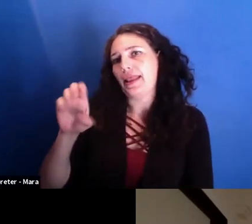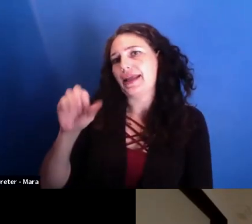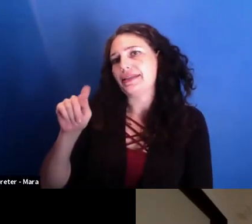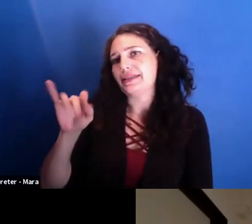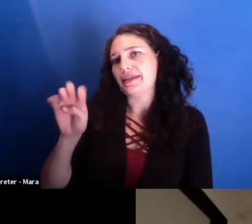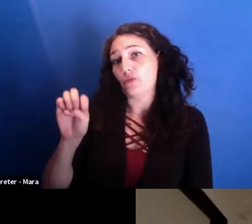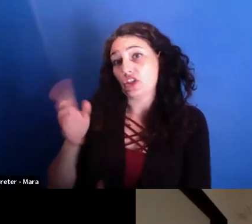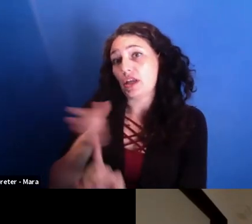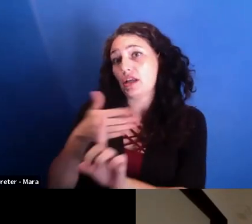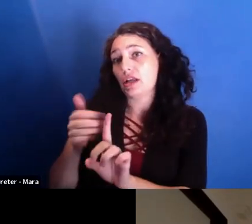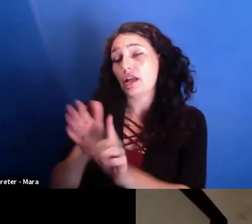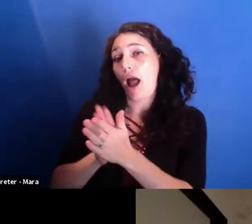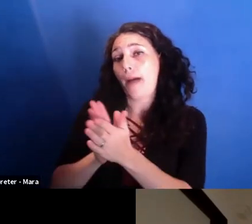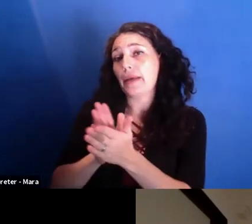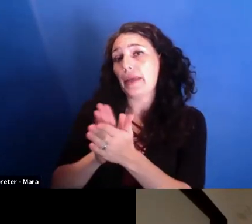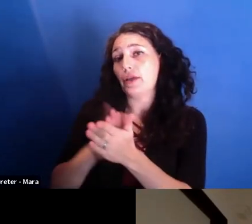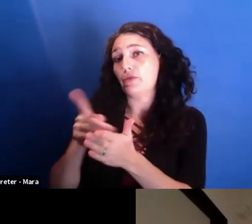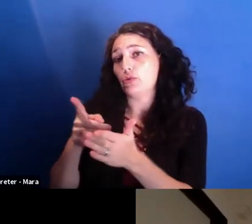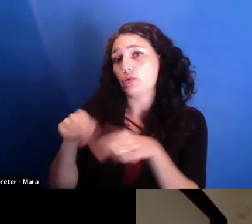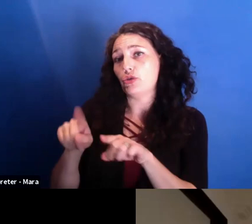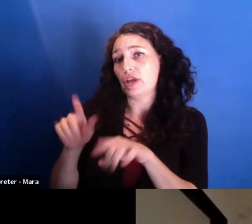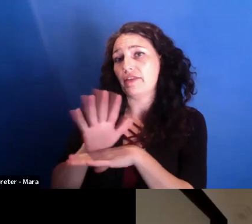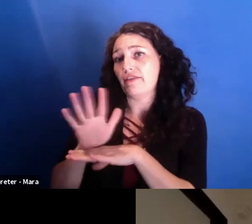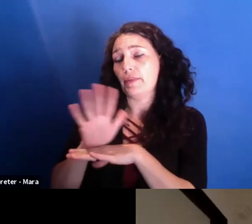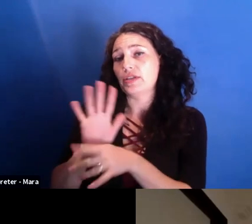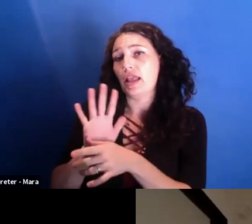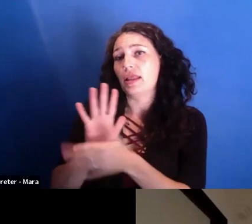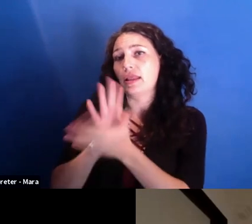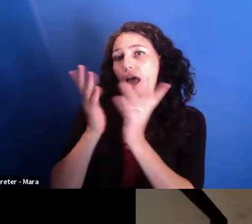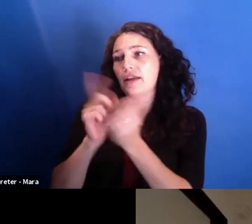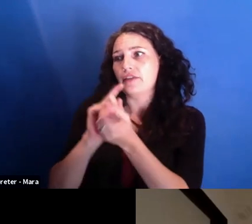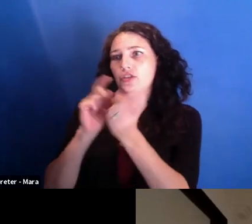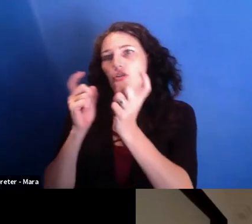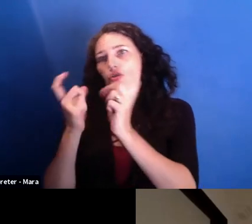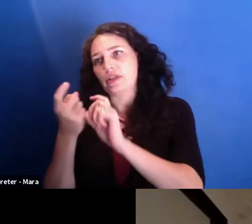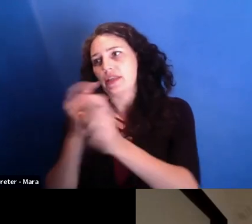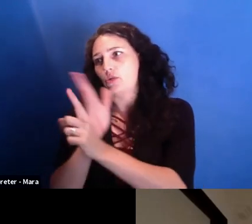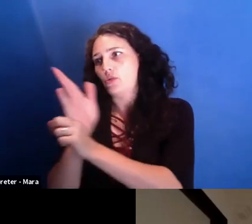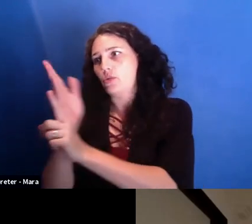is that there are a lot of twists and turns in the film. If this was a feature film, you would